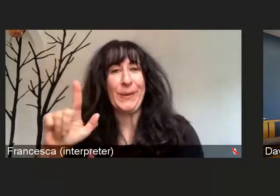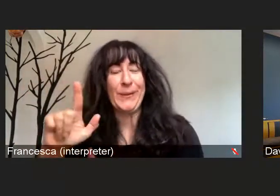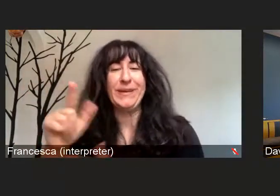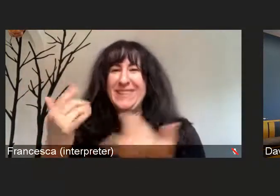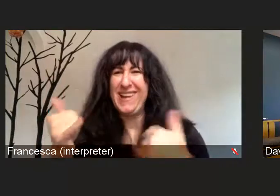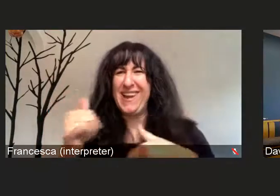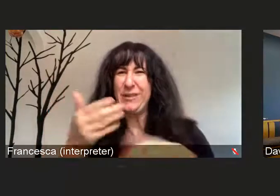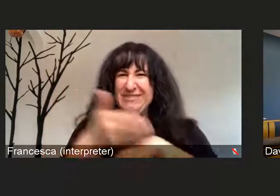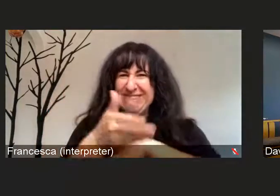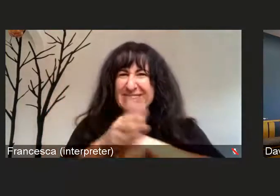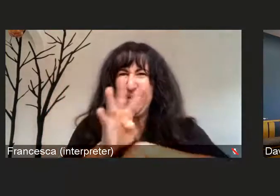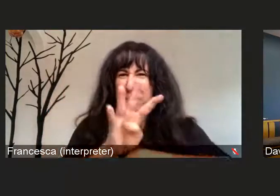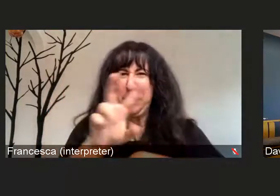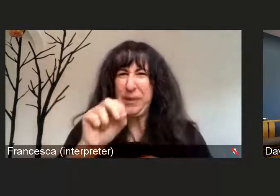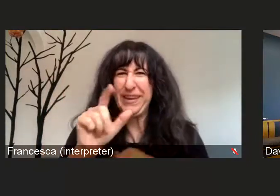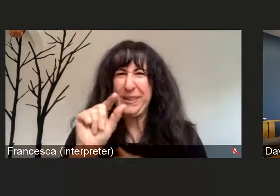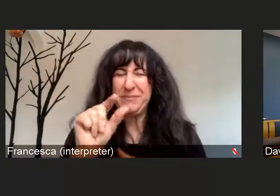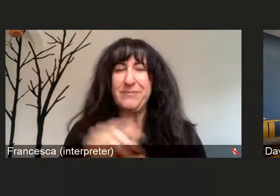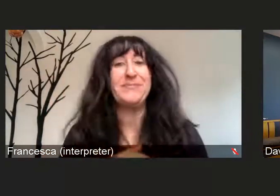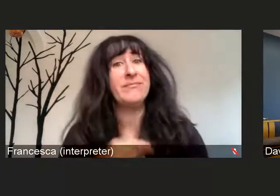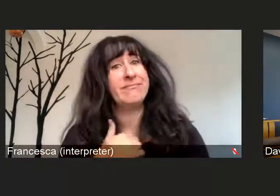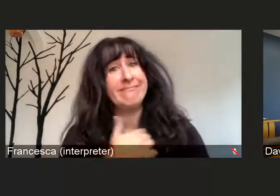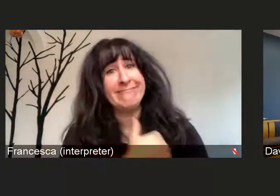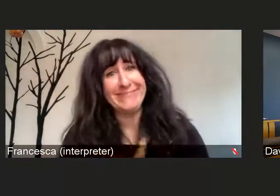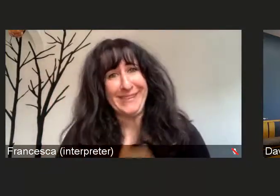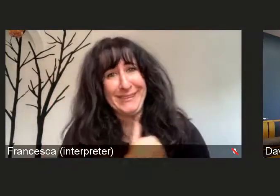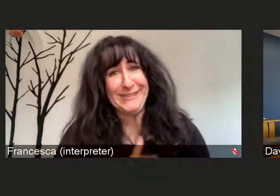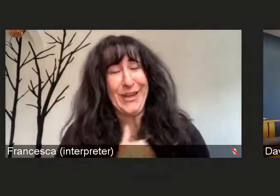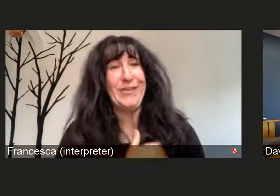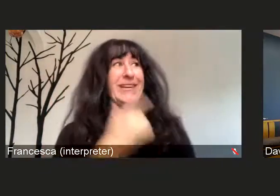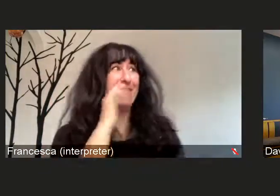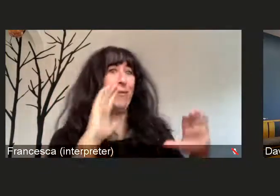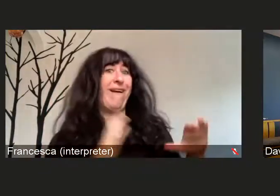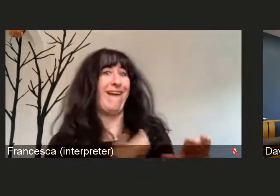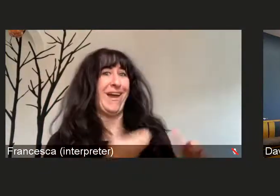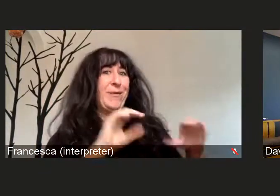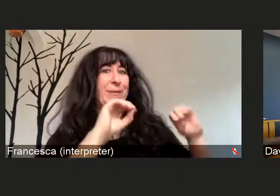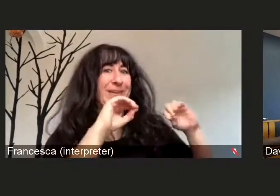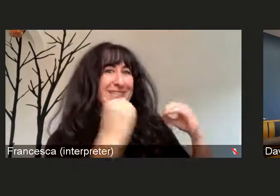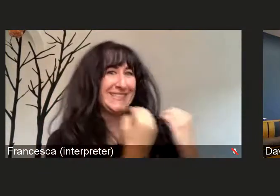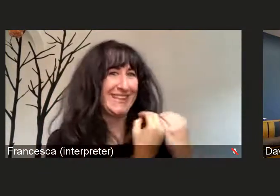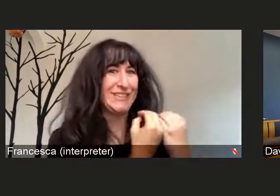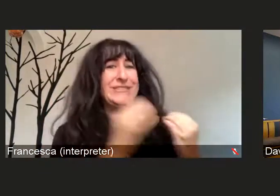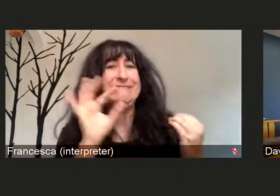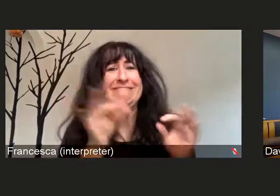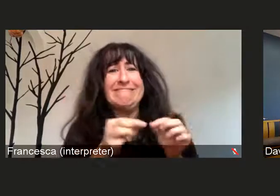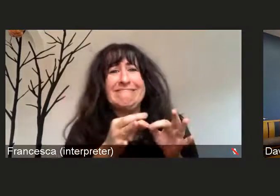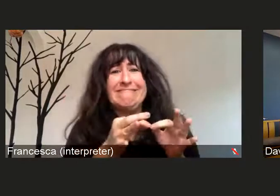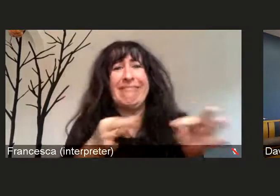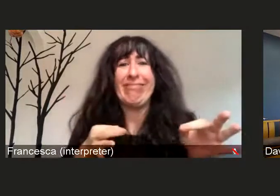and I apologize on behalf of the organization for a little bit of a delay, we've had some technical issues.